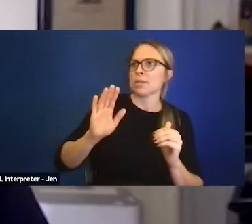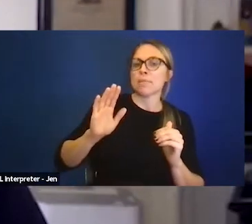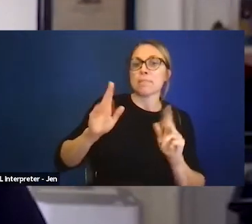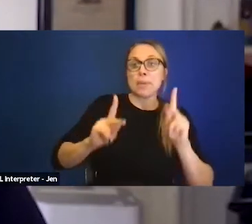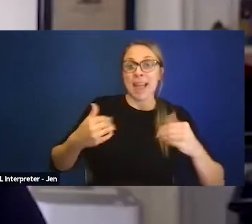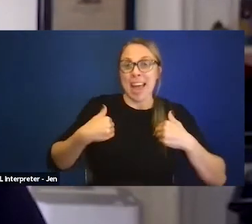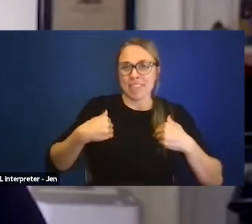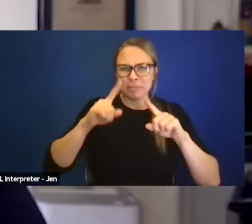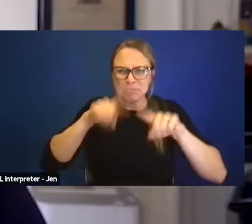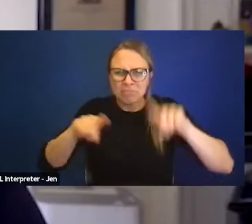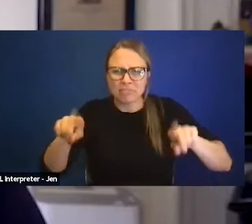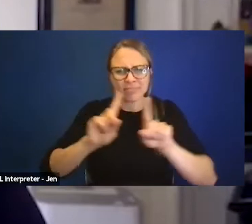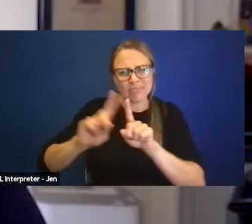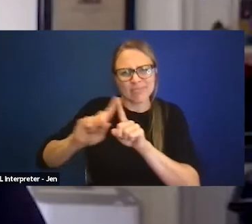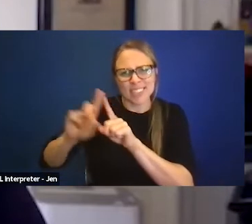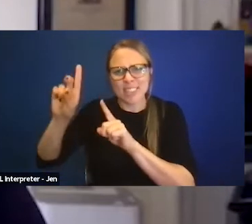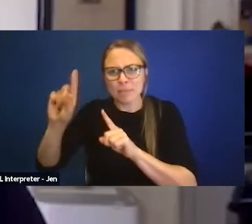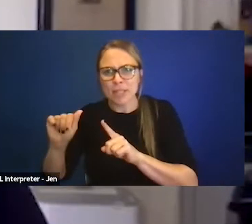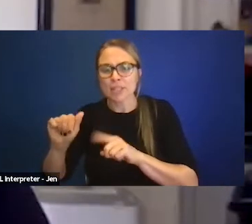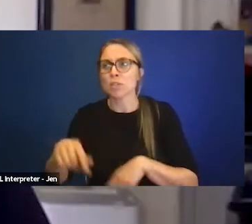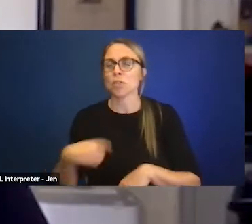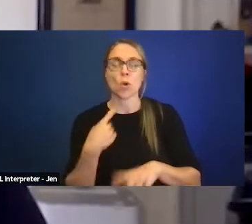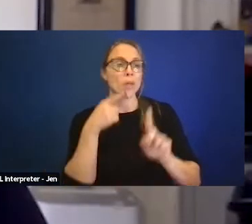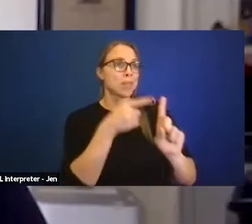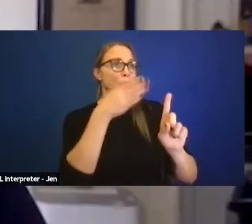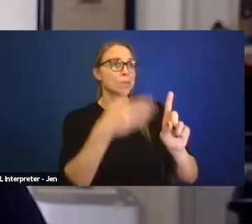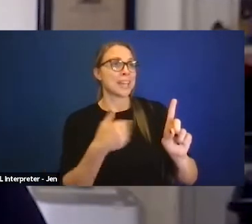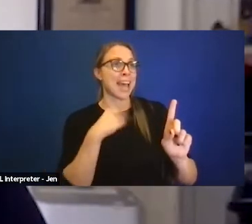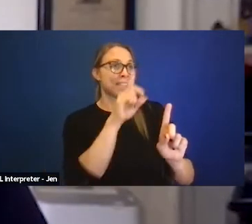and we need to be able to be advocating for each other,